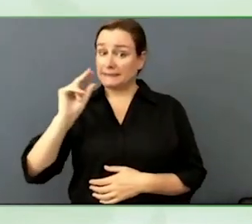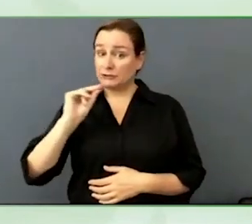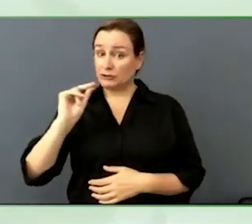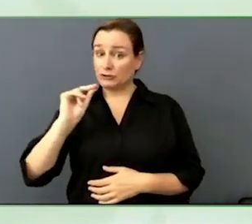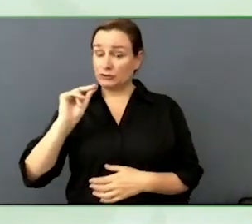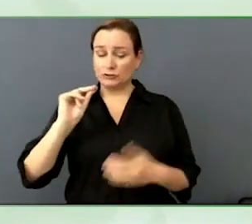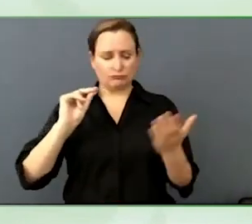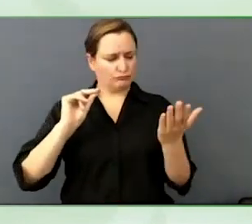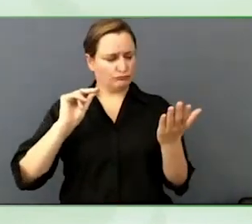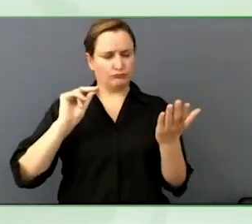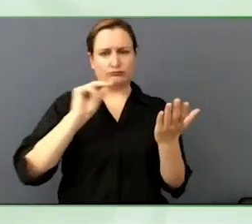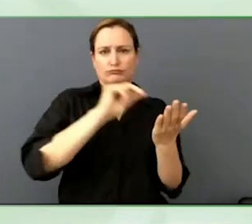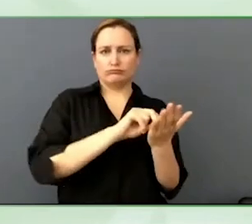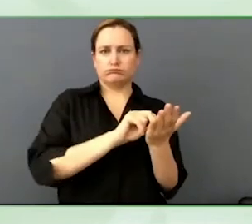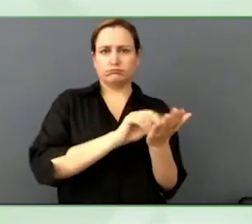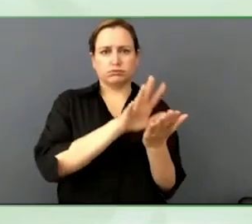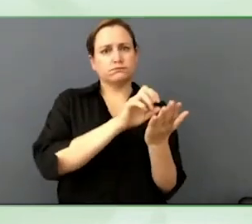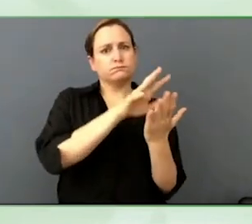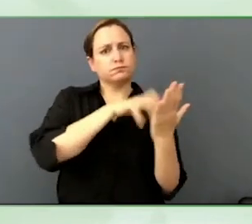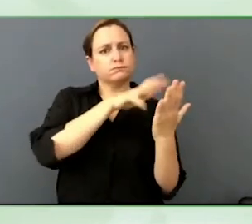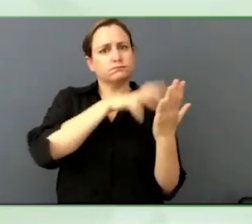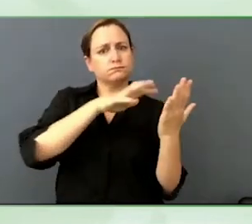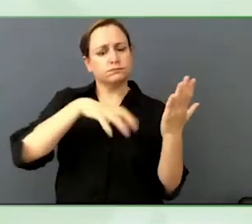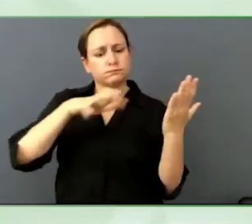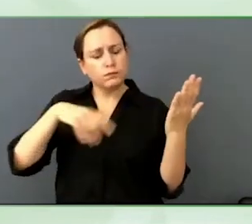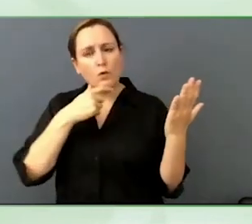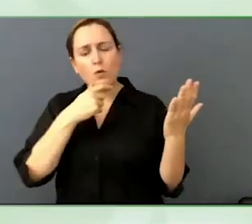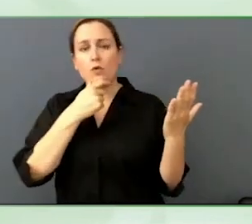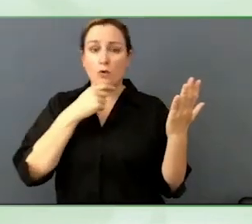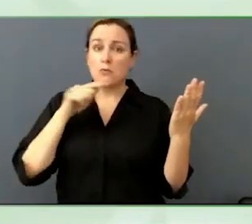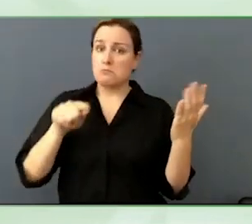It goes back to the question of what is the minimum bar, which is